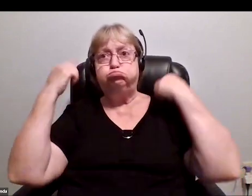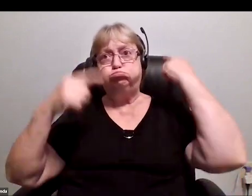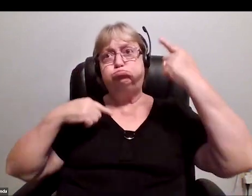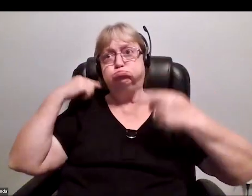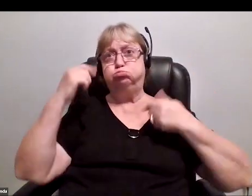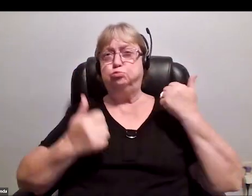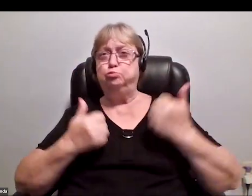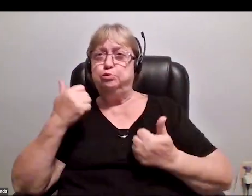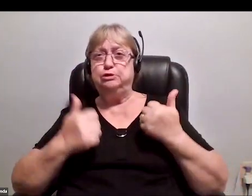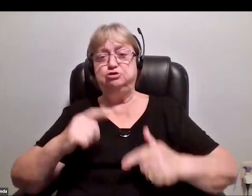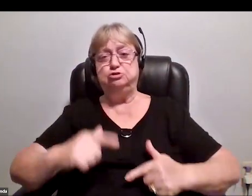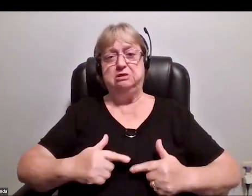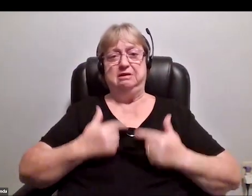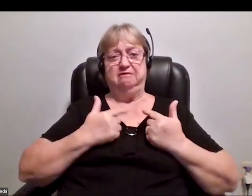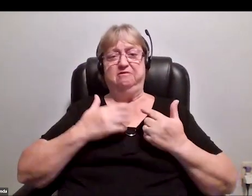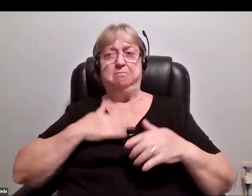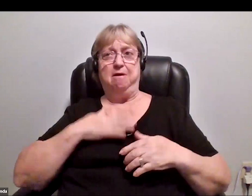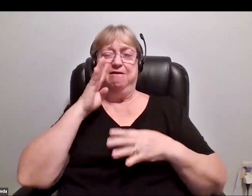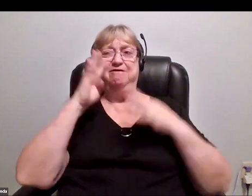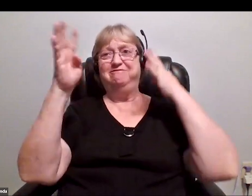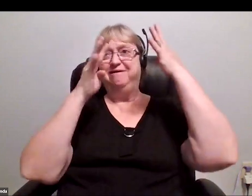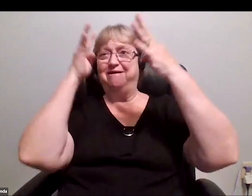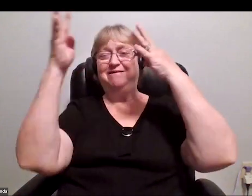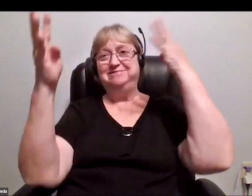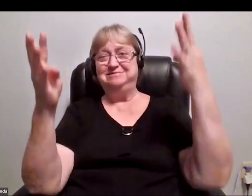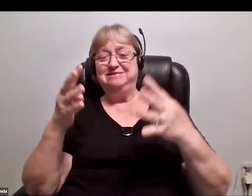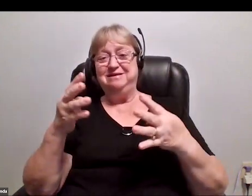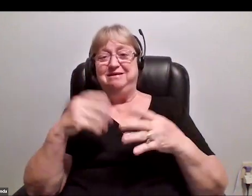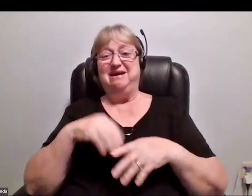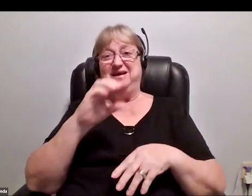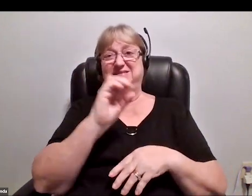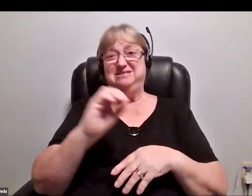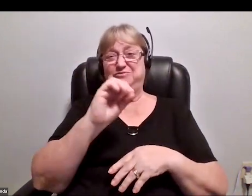Living out my fantasies out here in zero gravity?